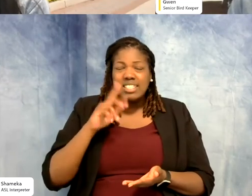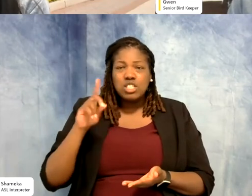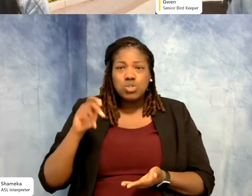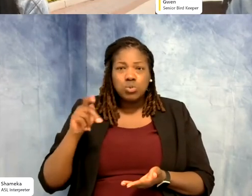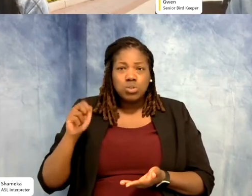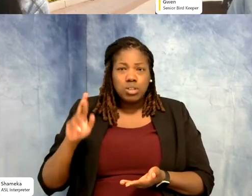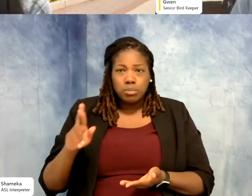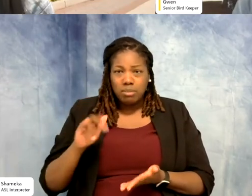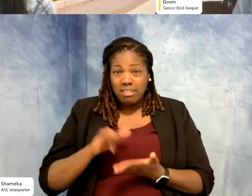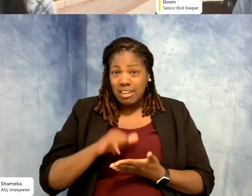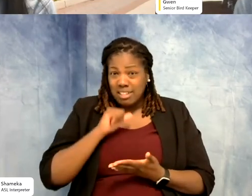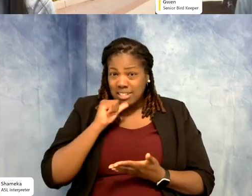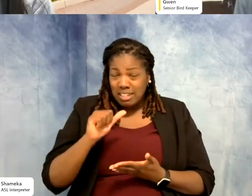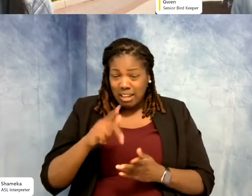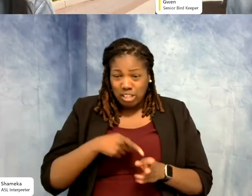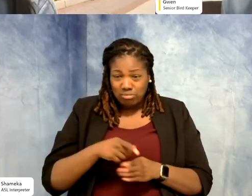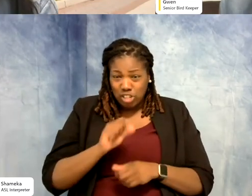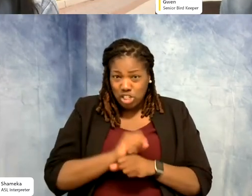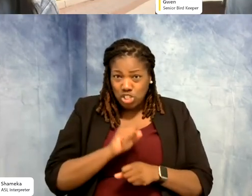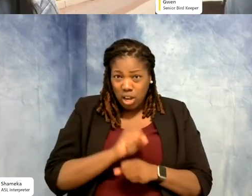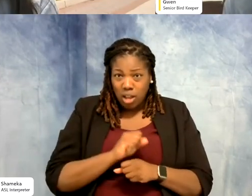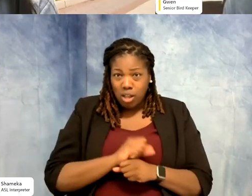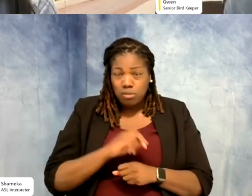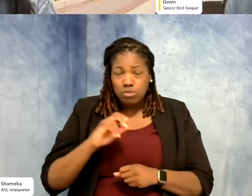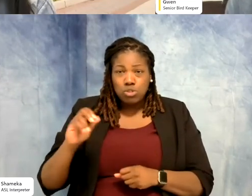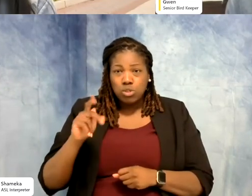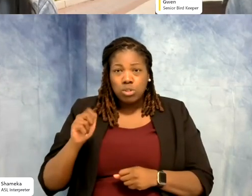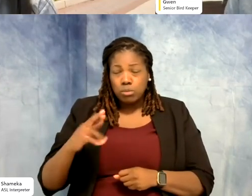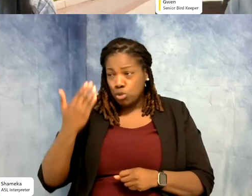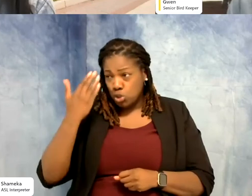That was not a thing. Zookeepers were, you knew they were there, but they were not seen when you